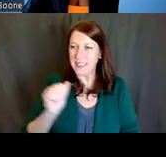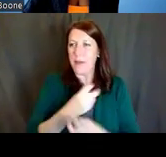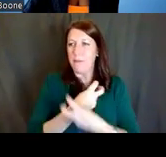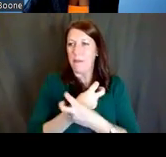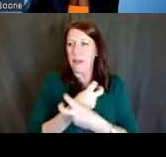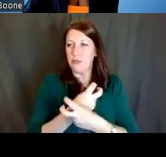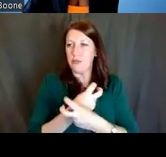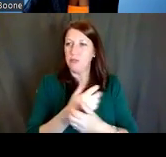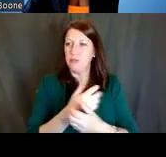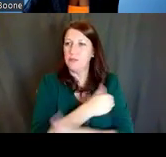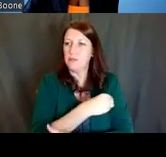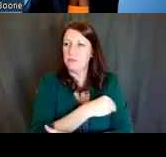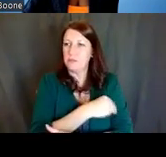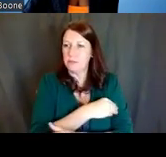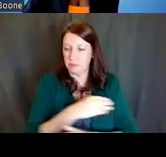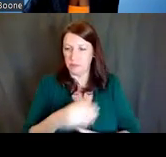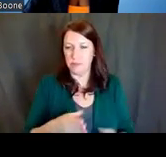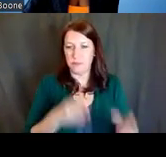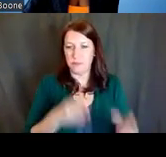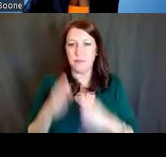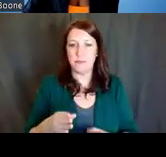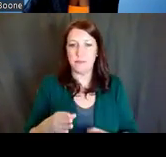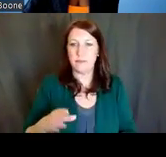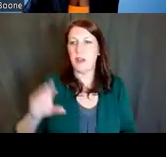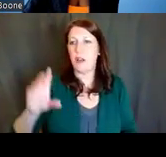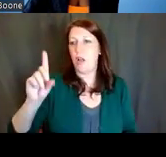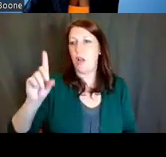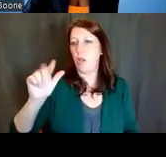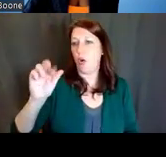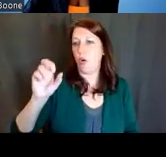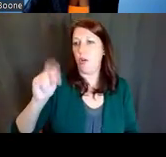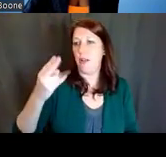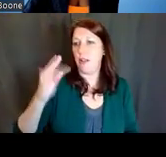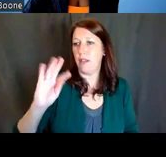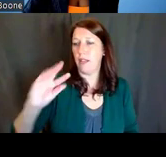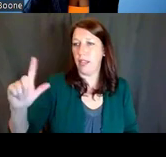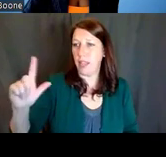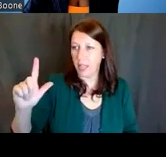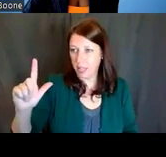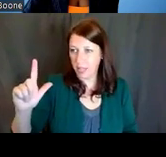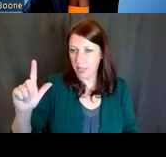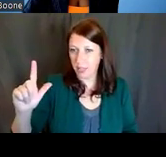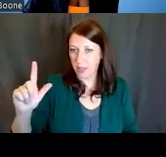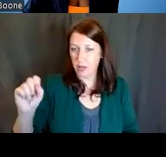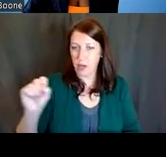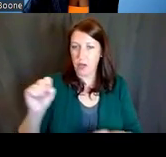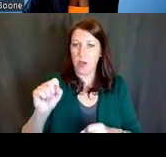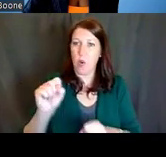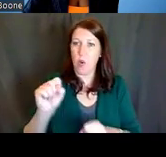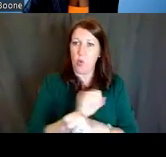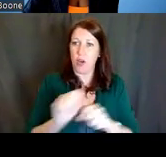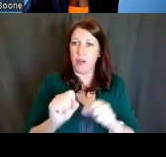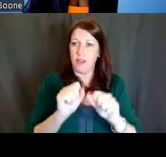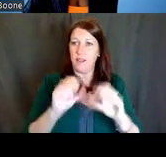Dr. Lauren Hill, deputy director for the Office of Disparities, Research and Workforce Diversity